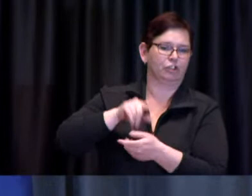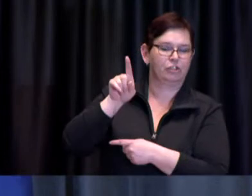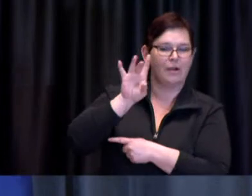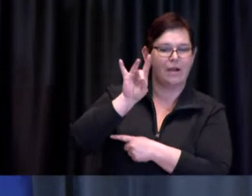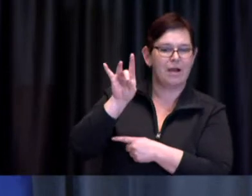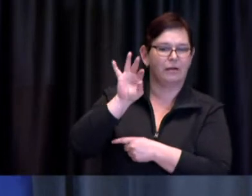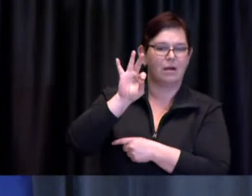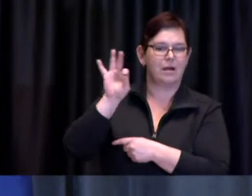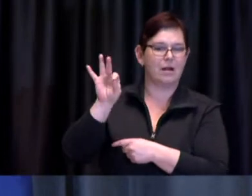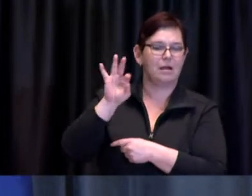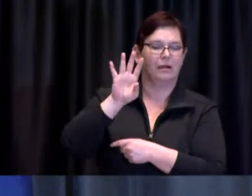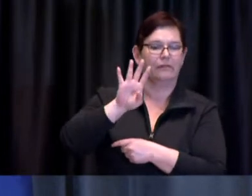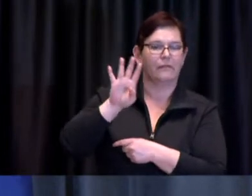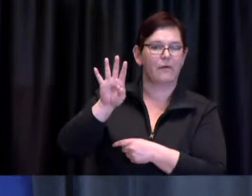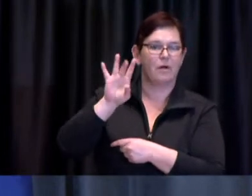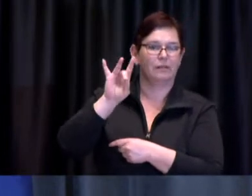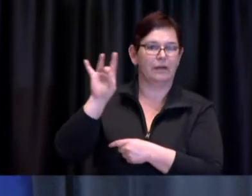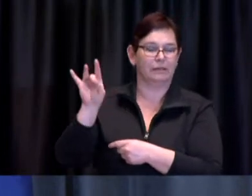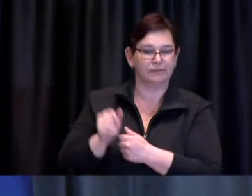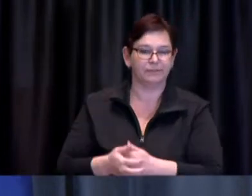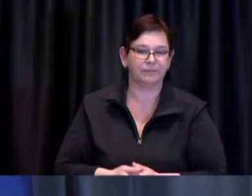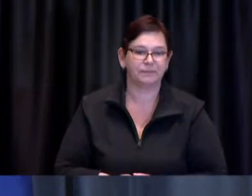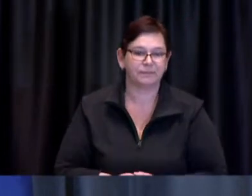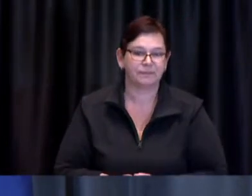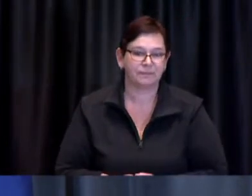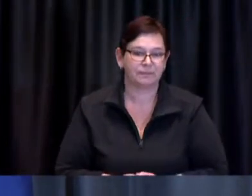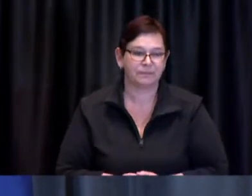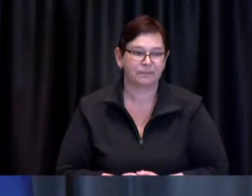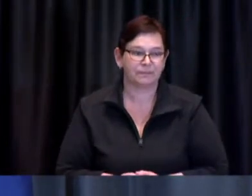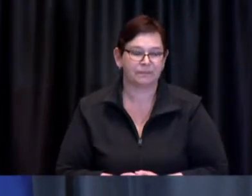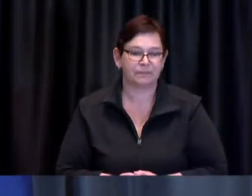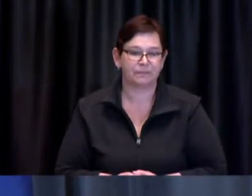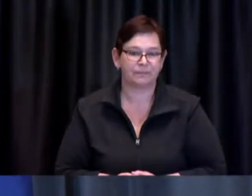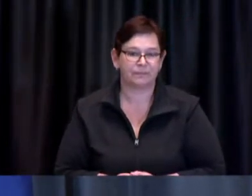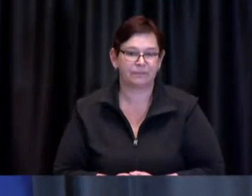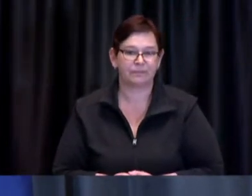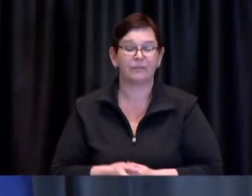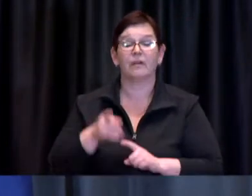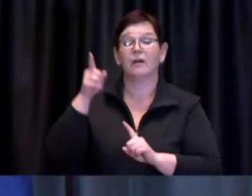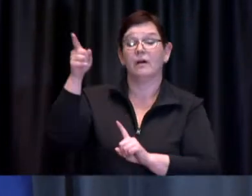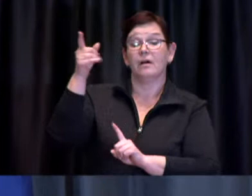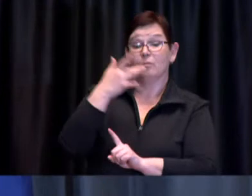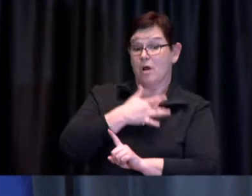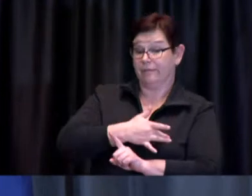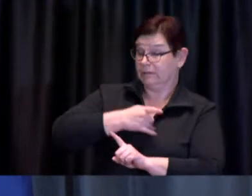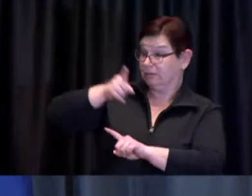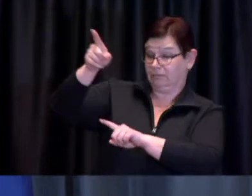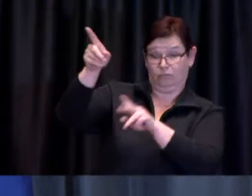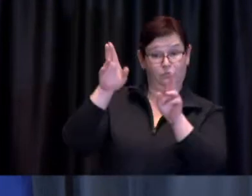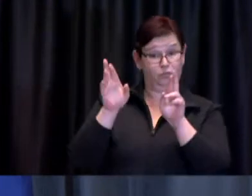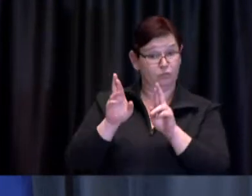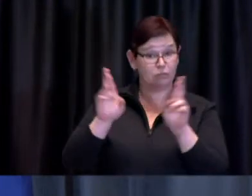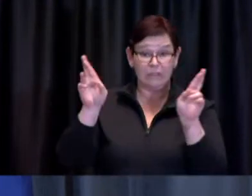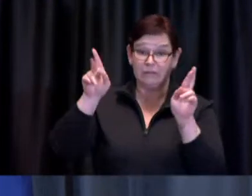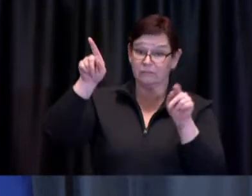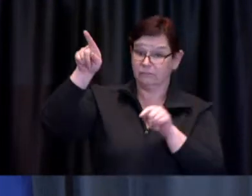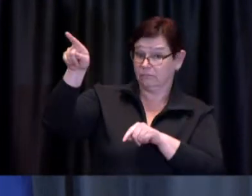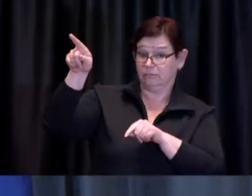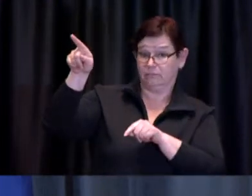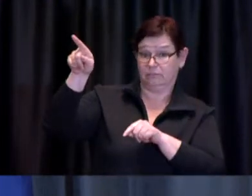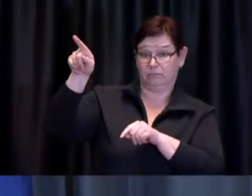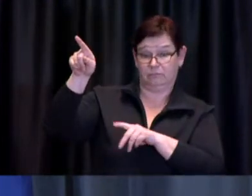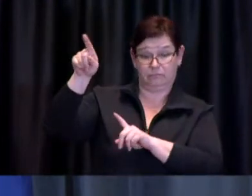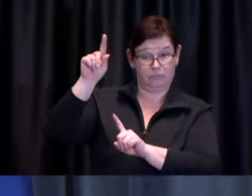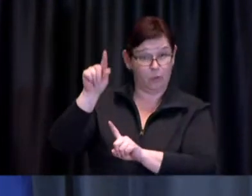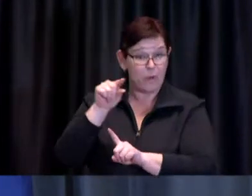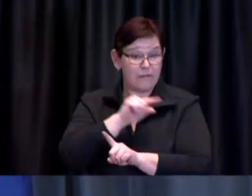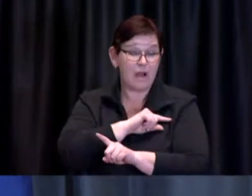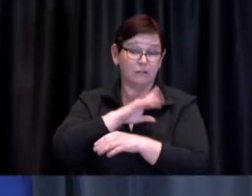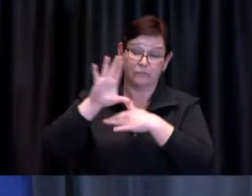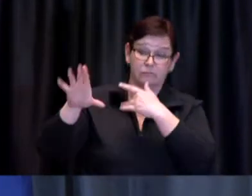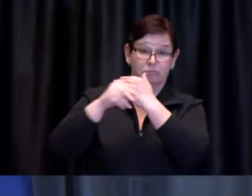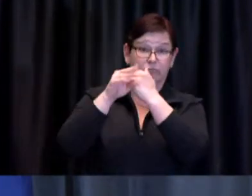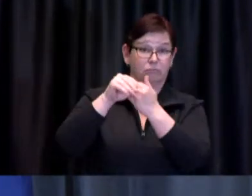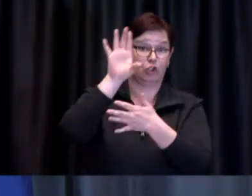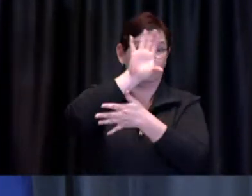Likewise, the Province of Ontario has also extended vaccine eligibility for all those 18 years of age or older,